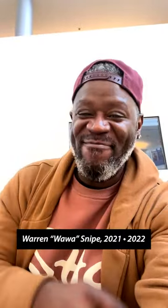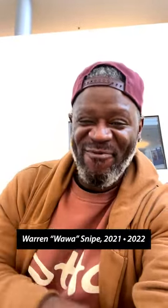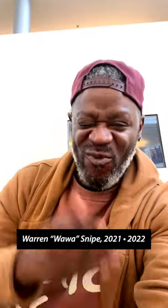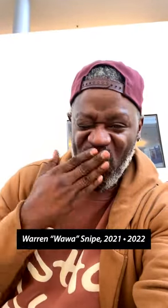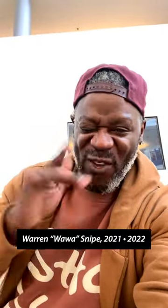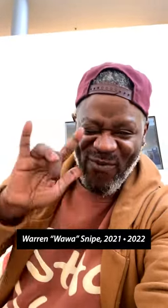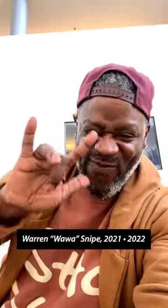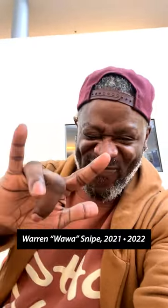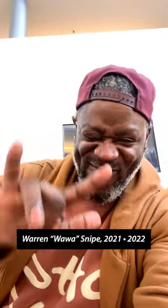ILY!